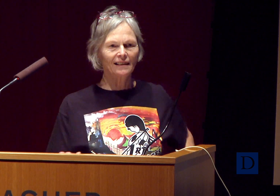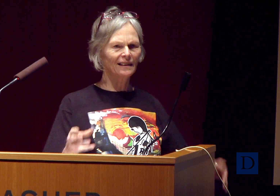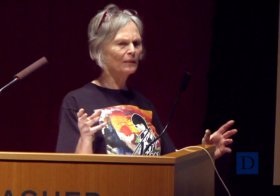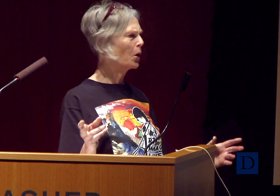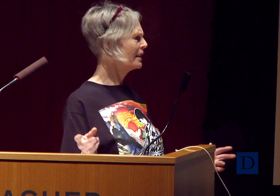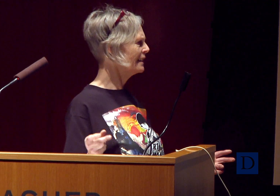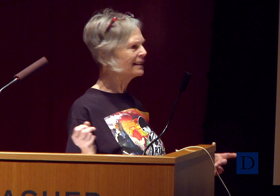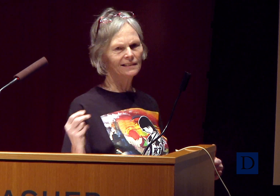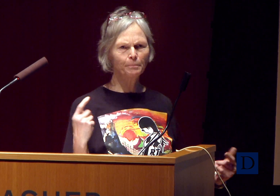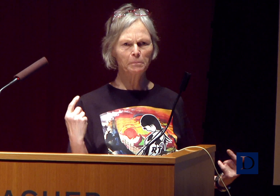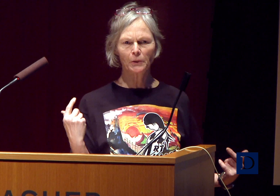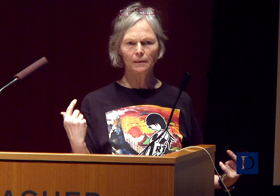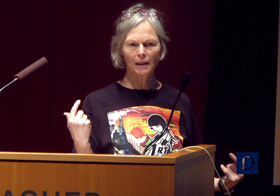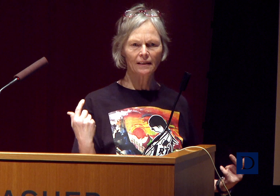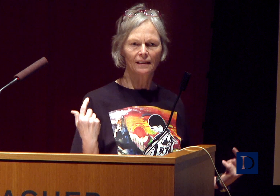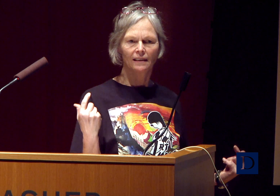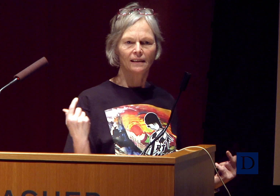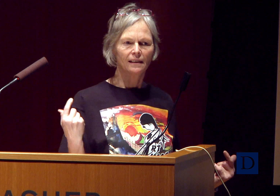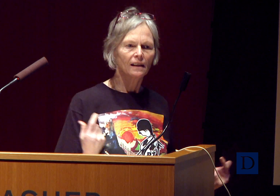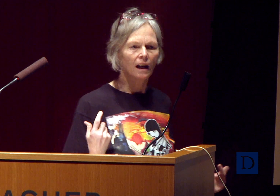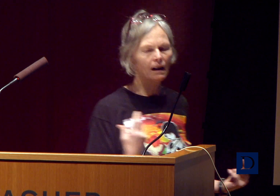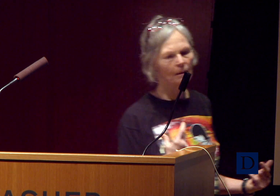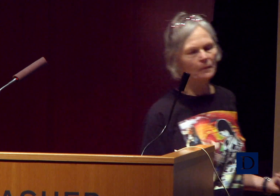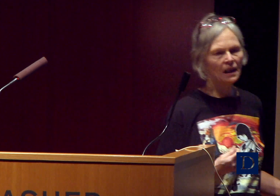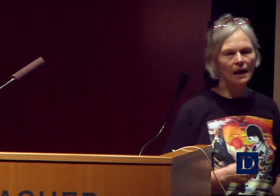Can I walk and people hear me?